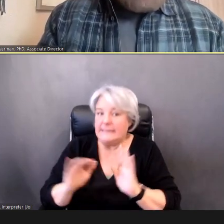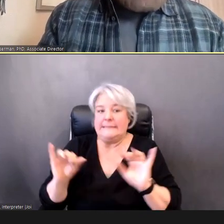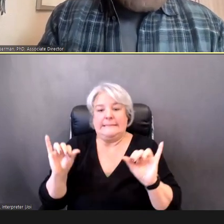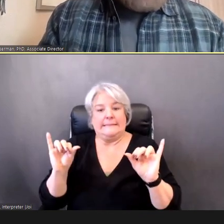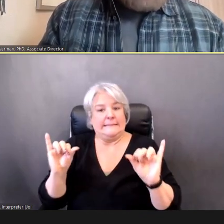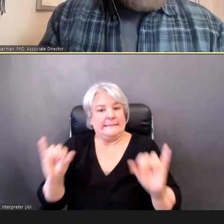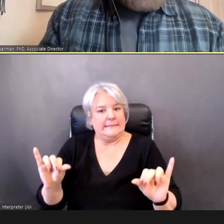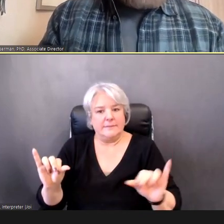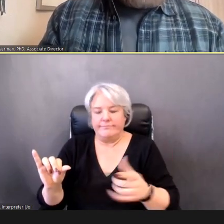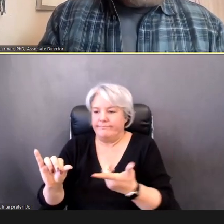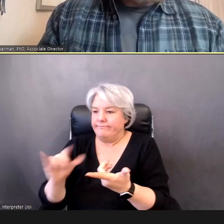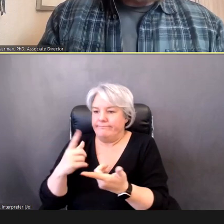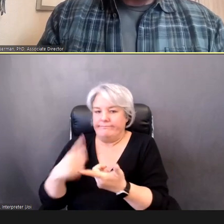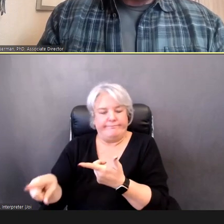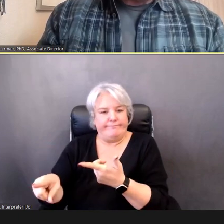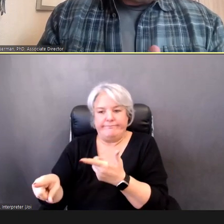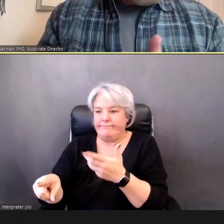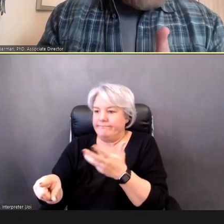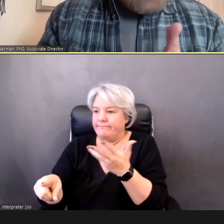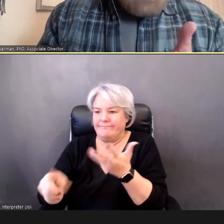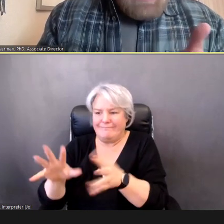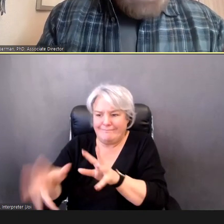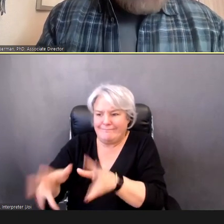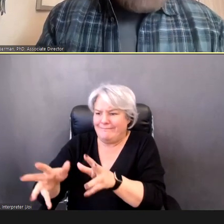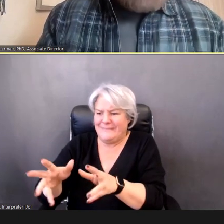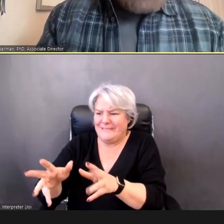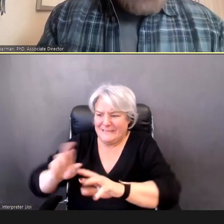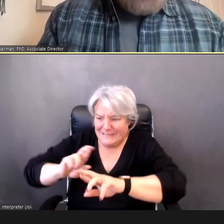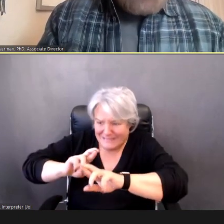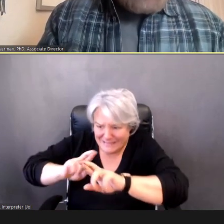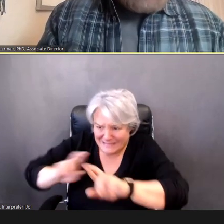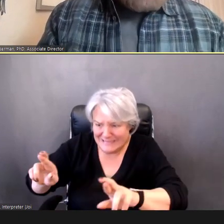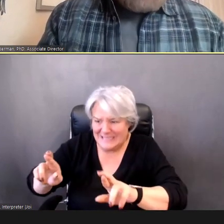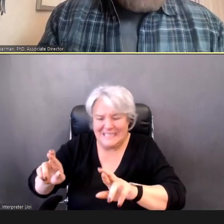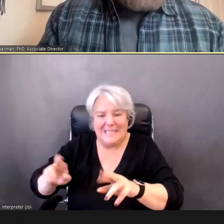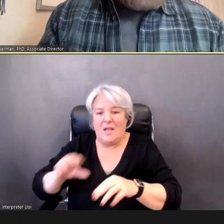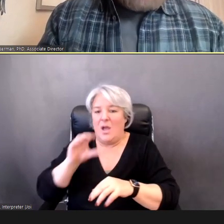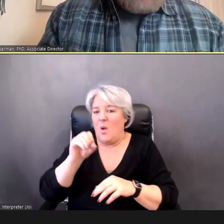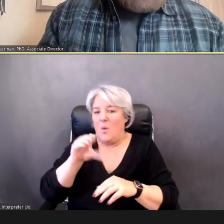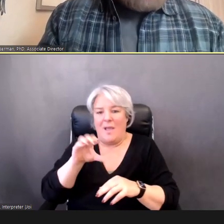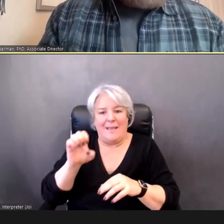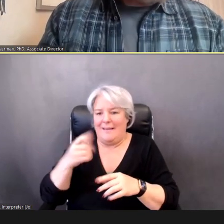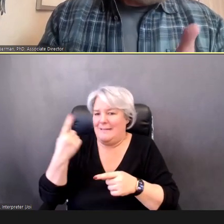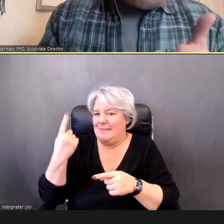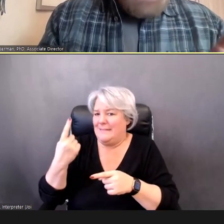If you are able to do an OAE screening instead, that would be